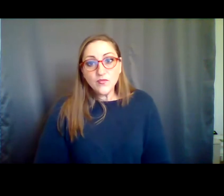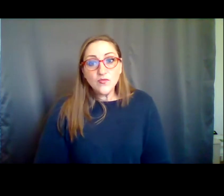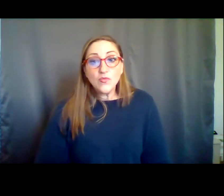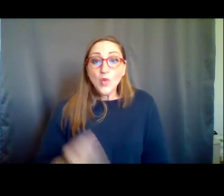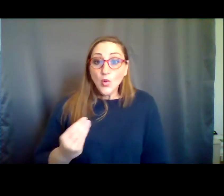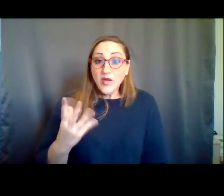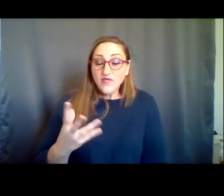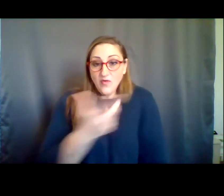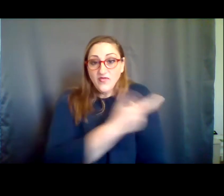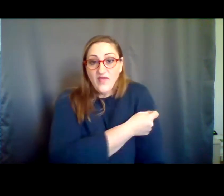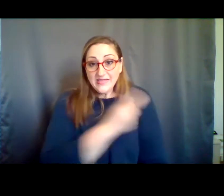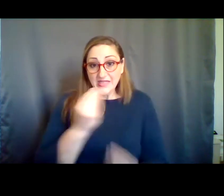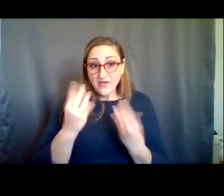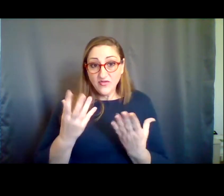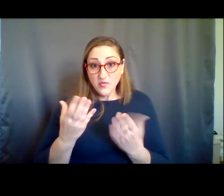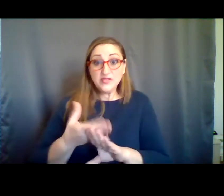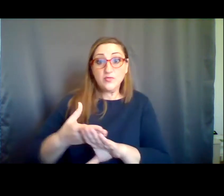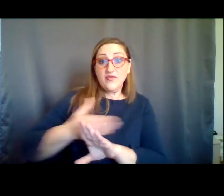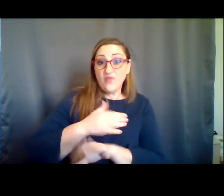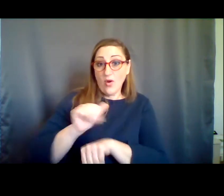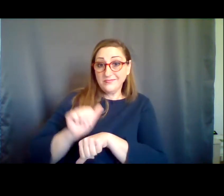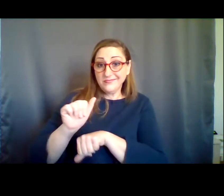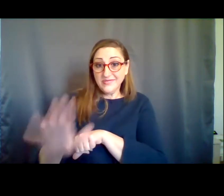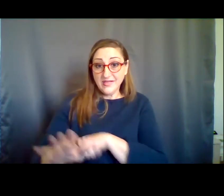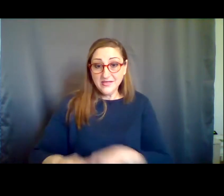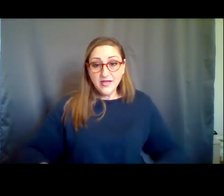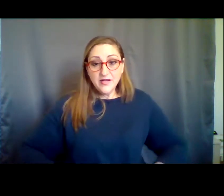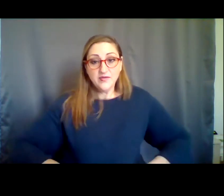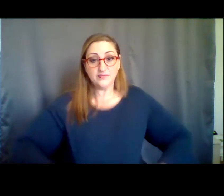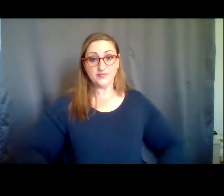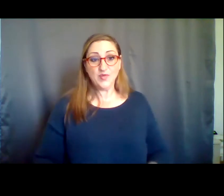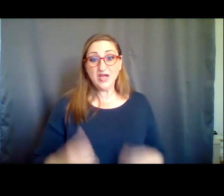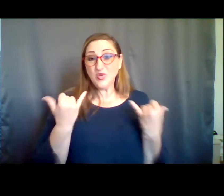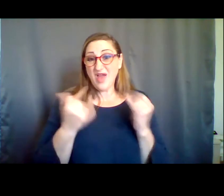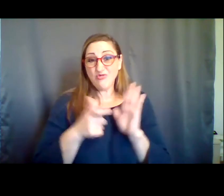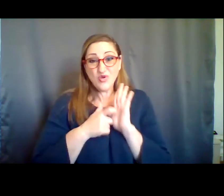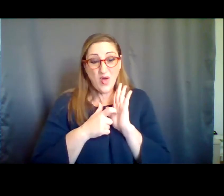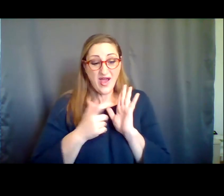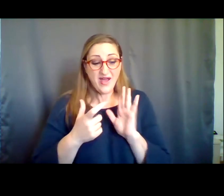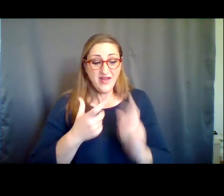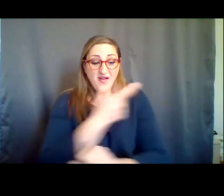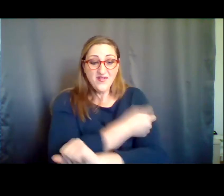your vaccine information in advance. And as of right now, we only require vaccine